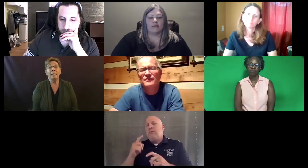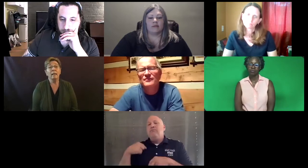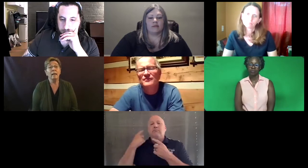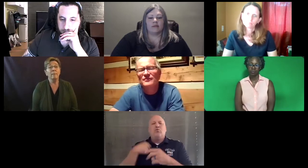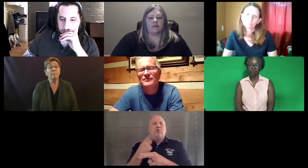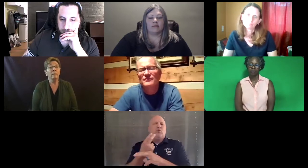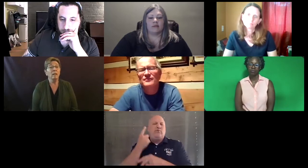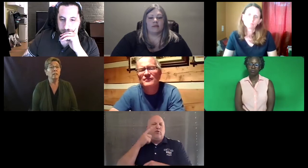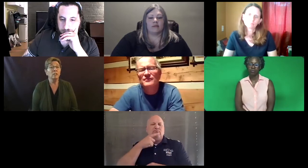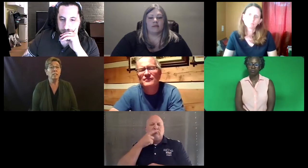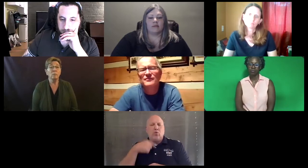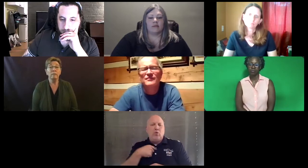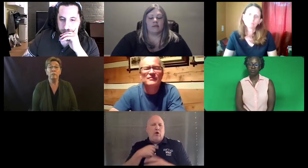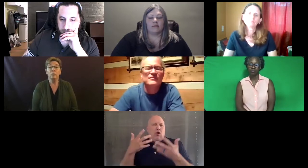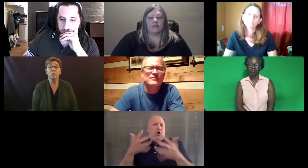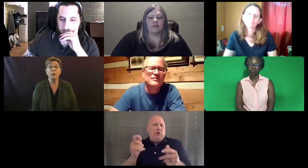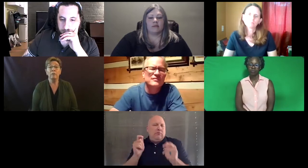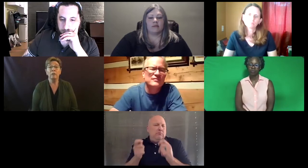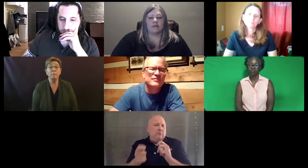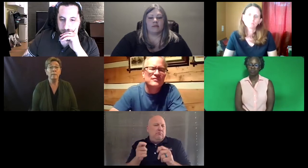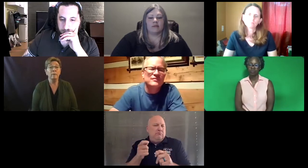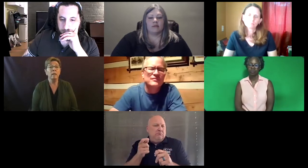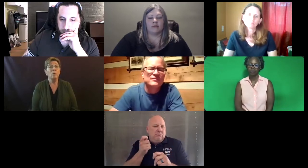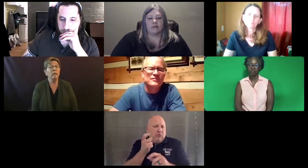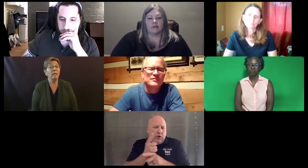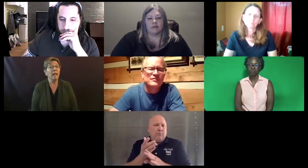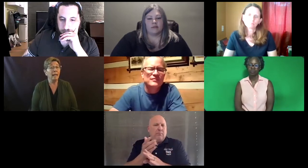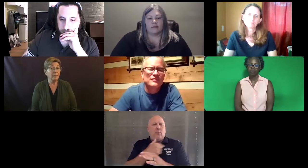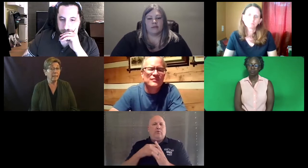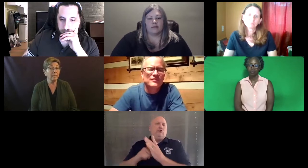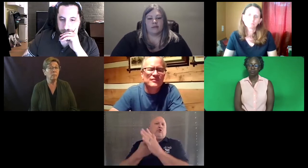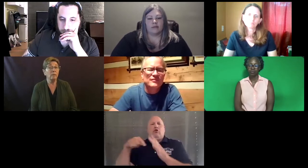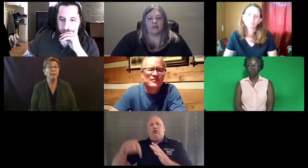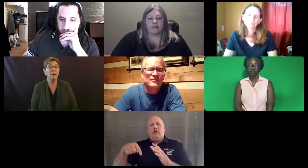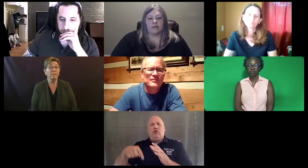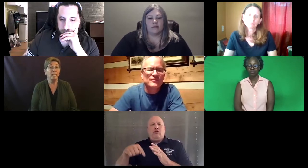And the knowledge tests that we used for hearing people, we had a test and we made modifications